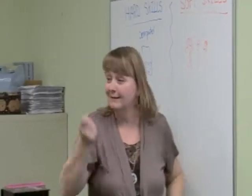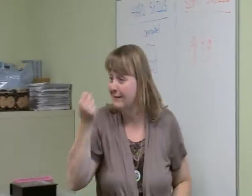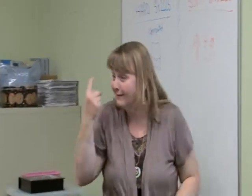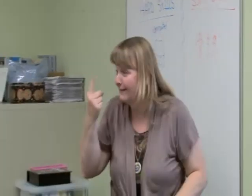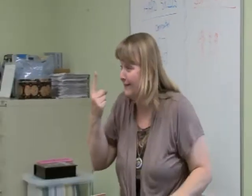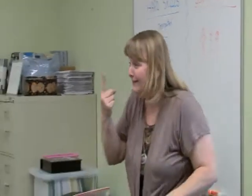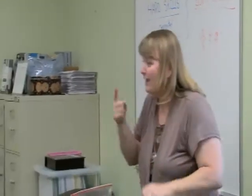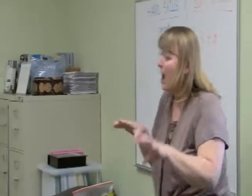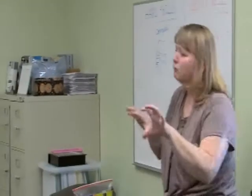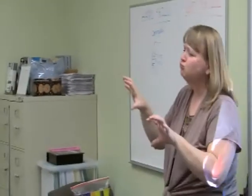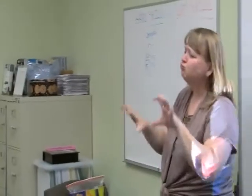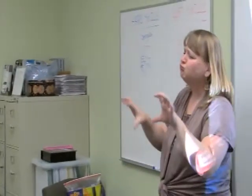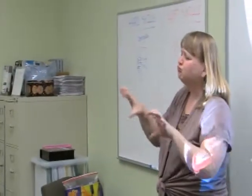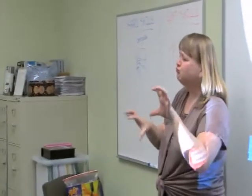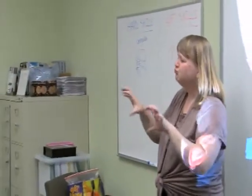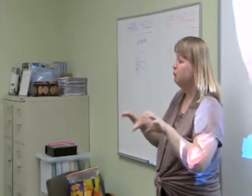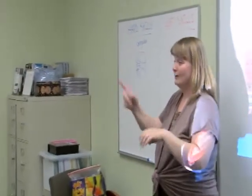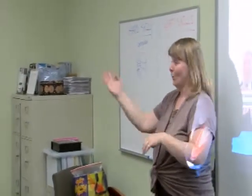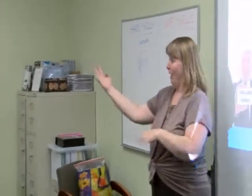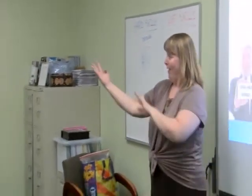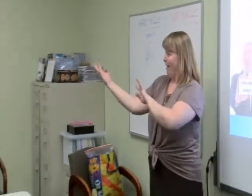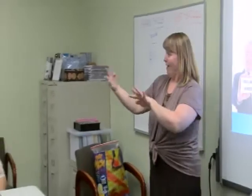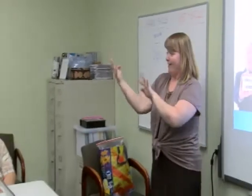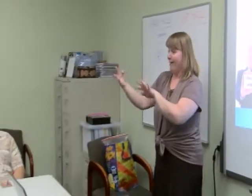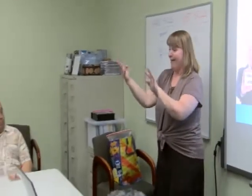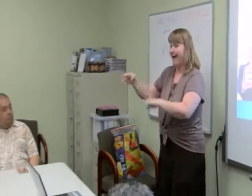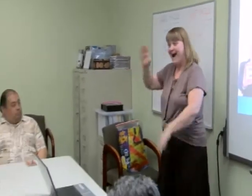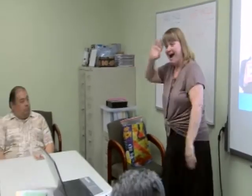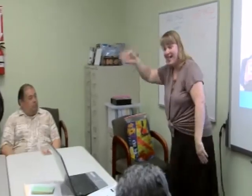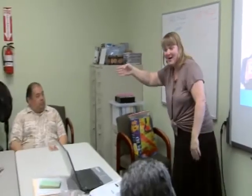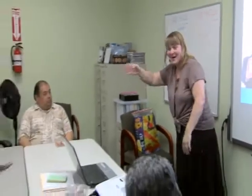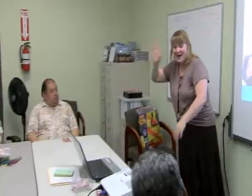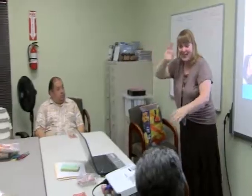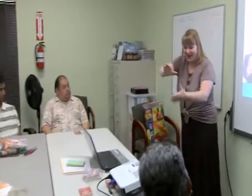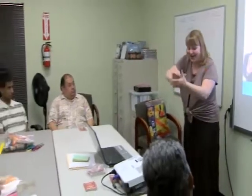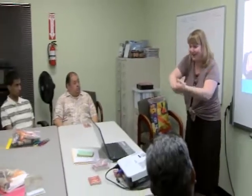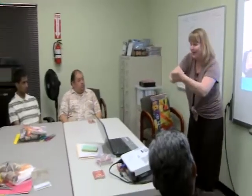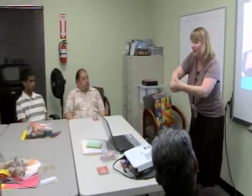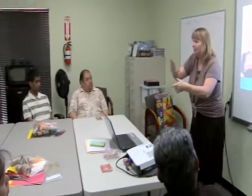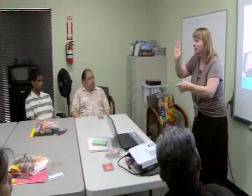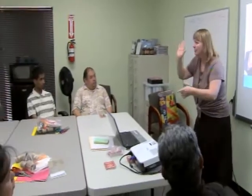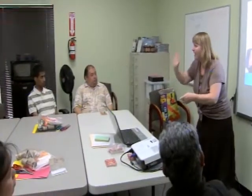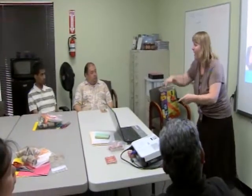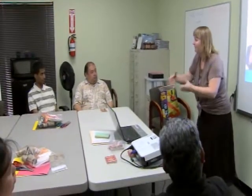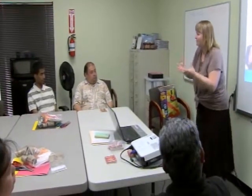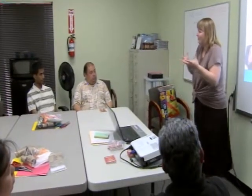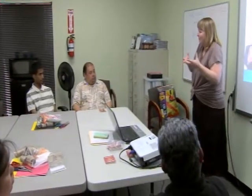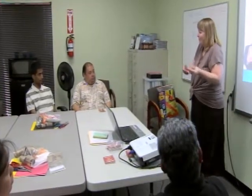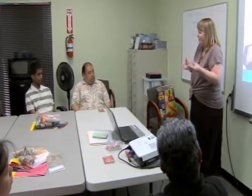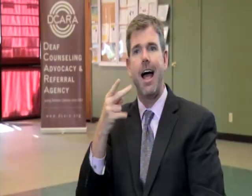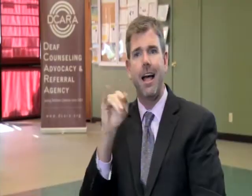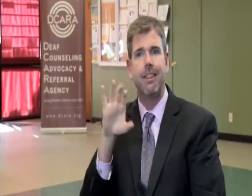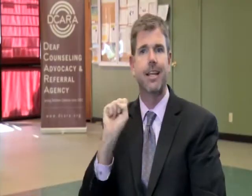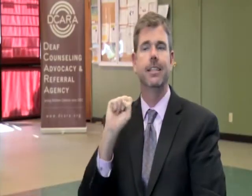They still need some basic hard skills related to Literacy in English, Math, Computer skills